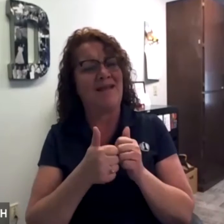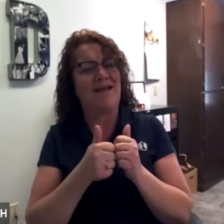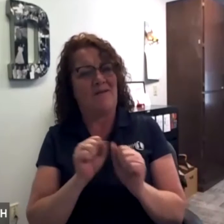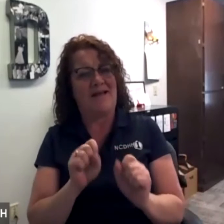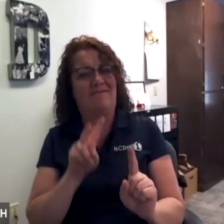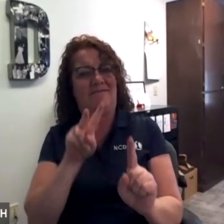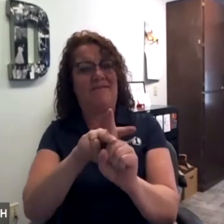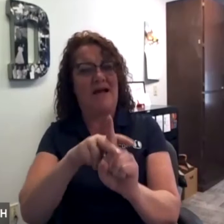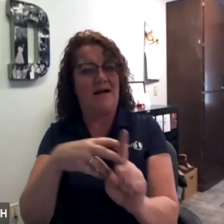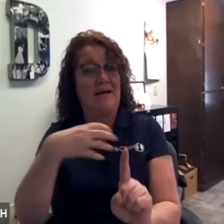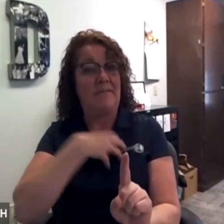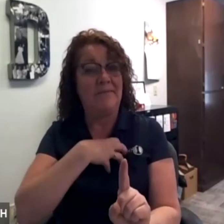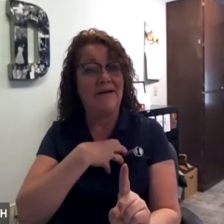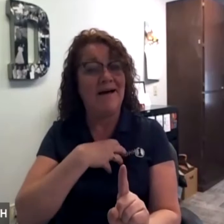communication or technology.